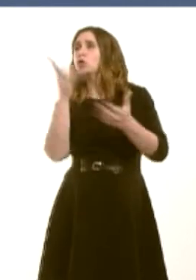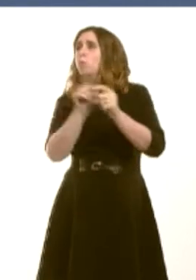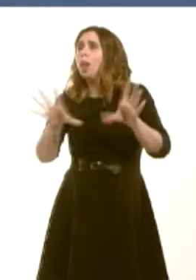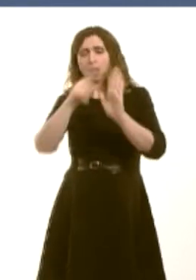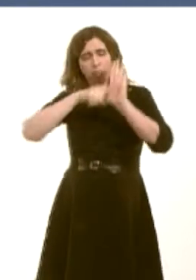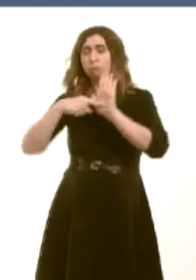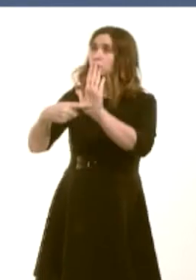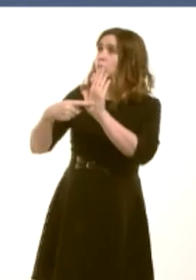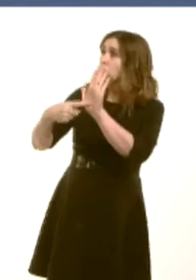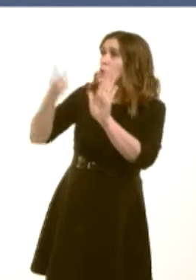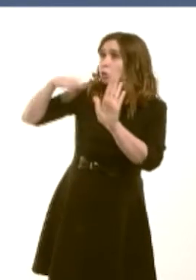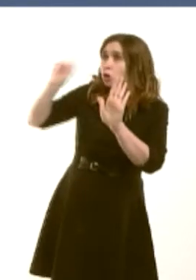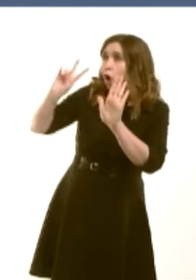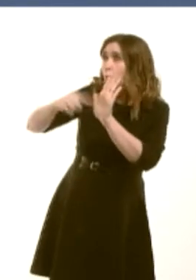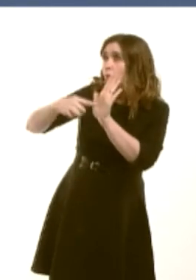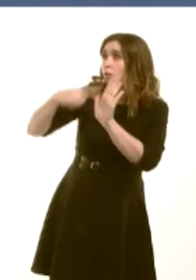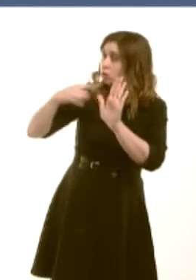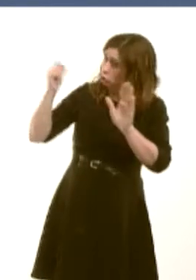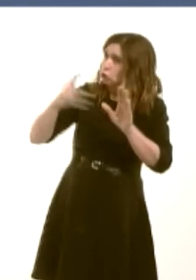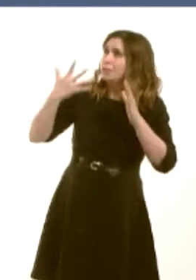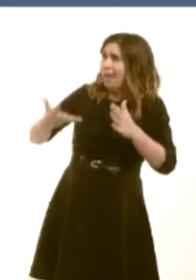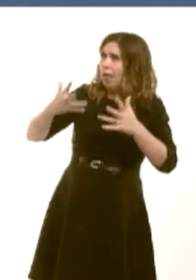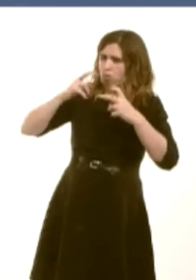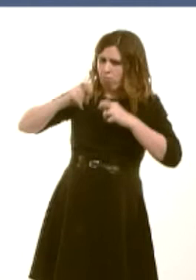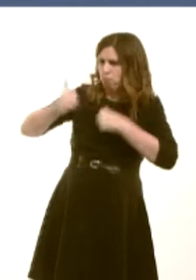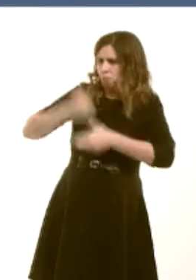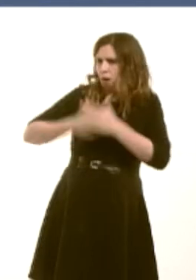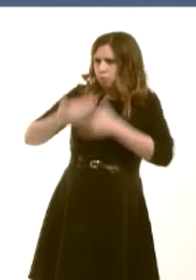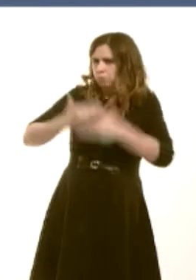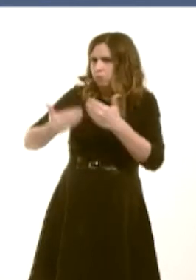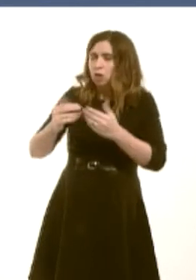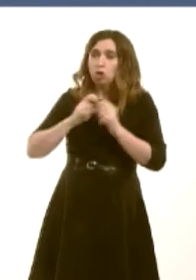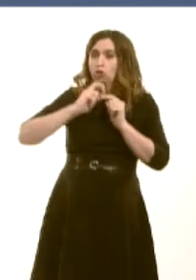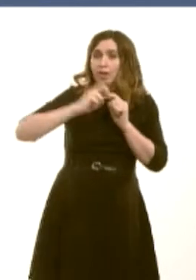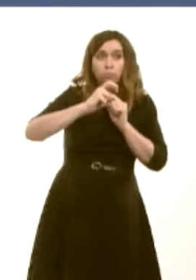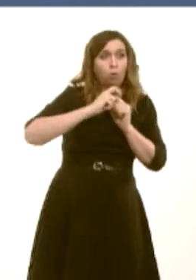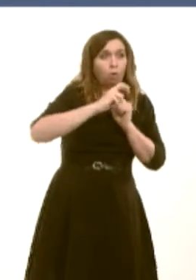she recommended that work should begin to transfer patient transport services out of